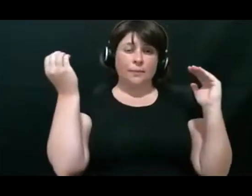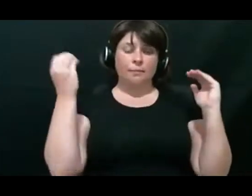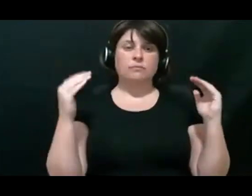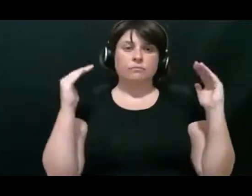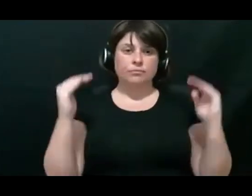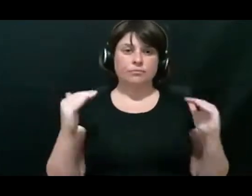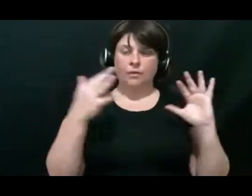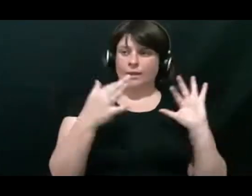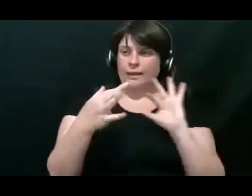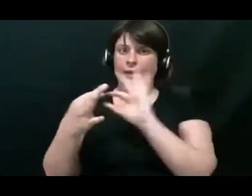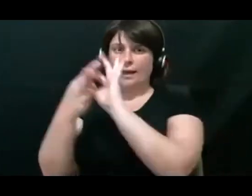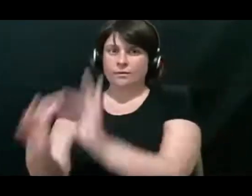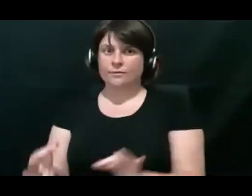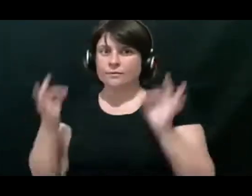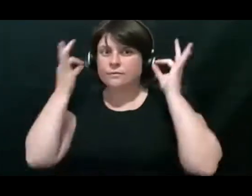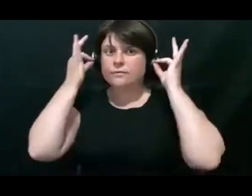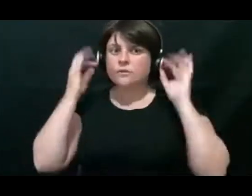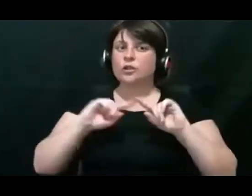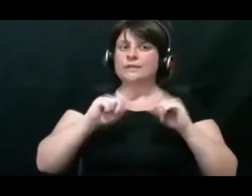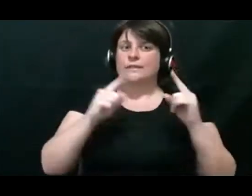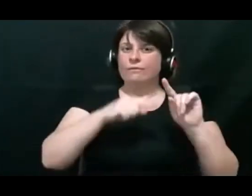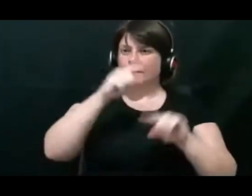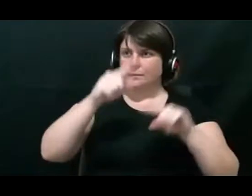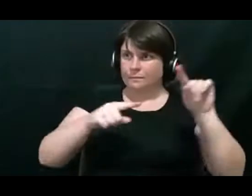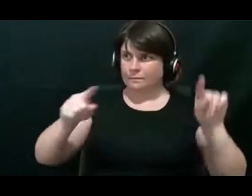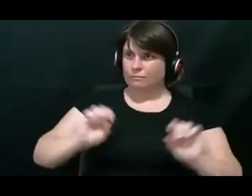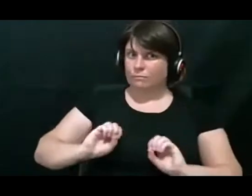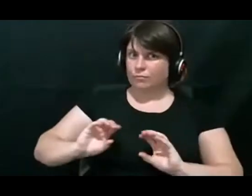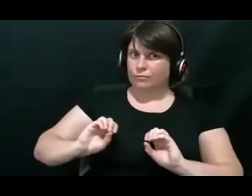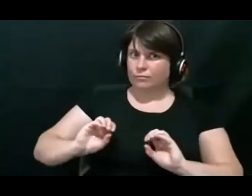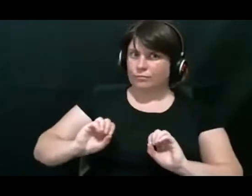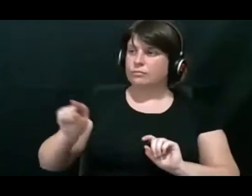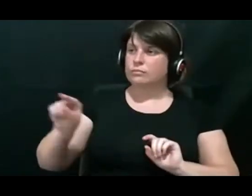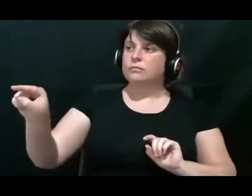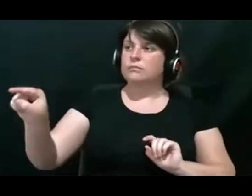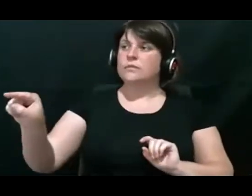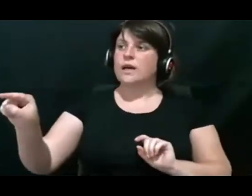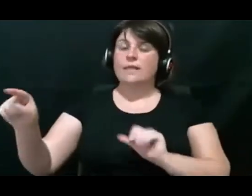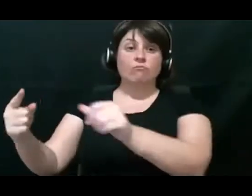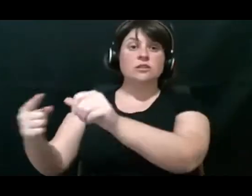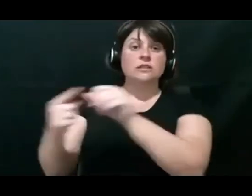And different ranges will be played. And response will be measured to determine hearing levels.